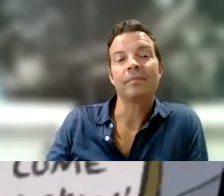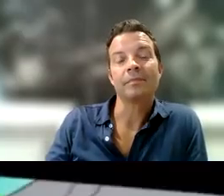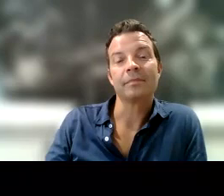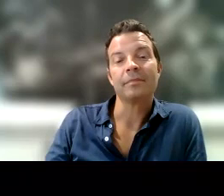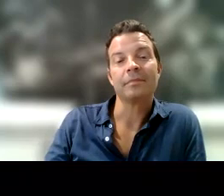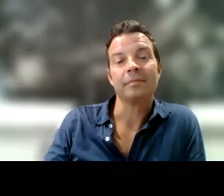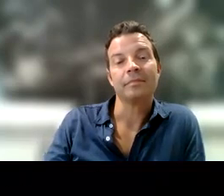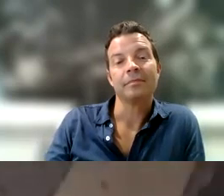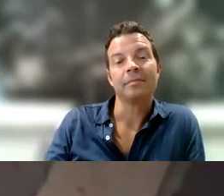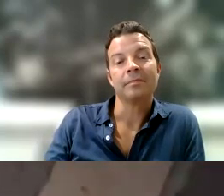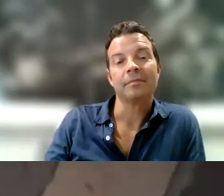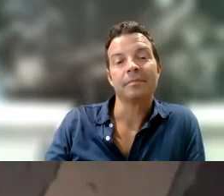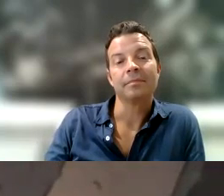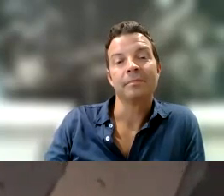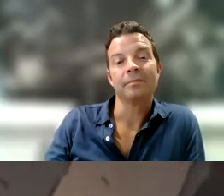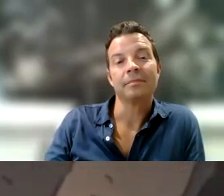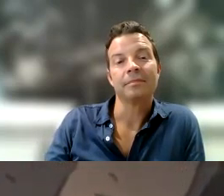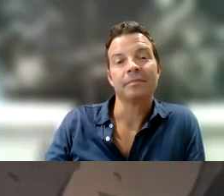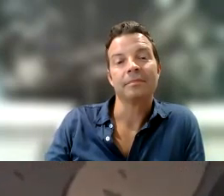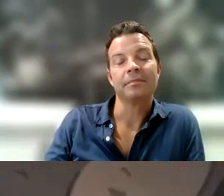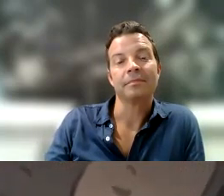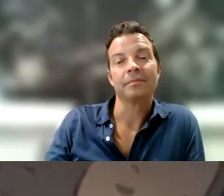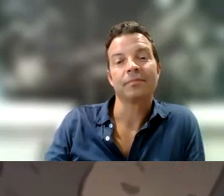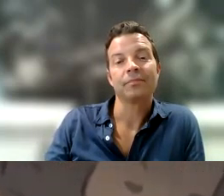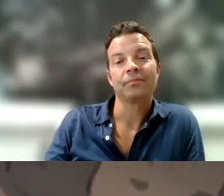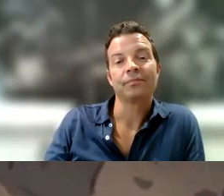The world can do its best to put us to the test